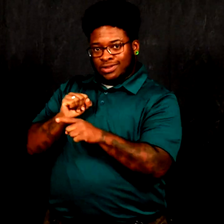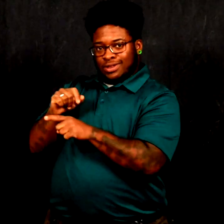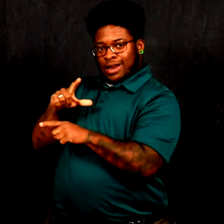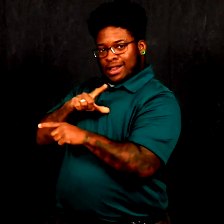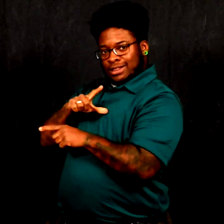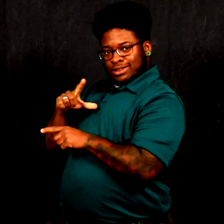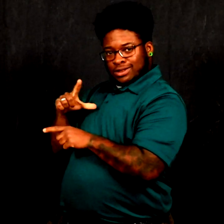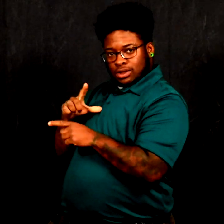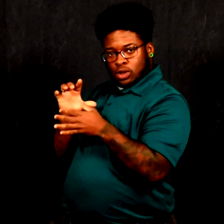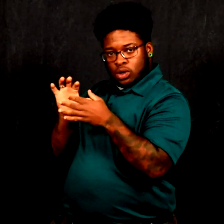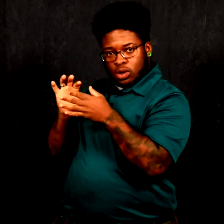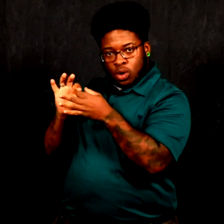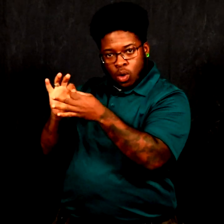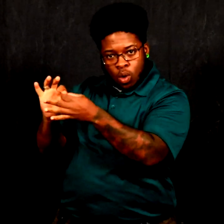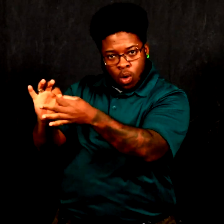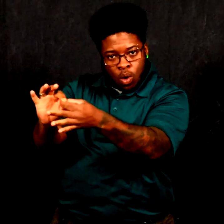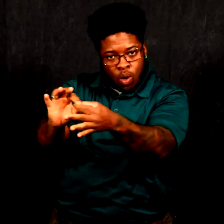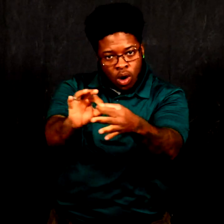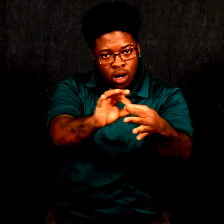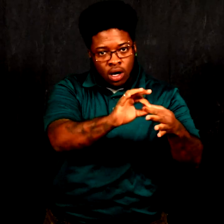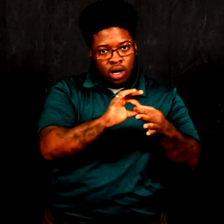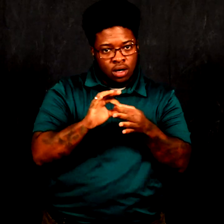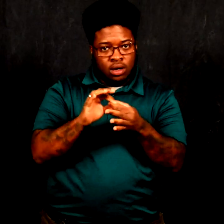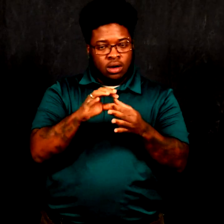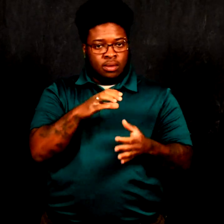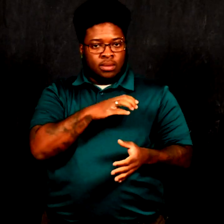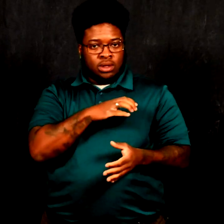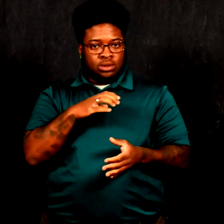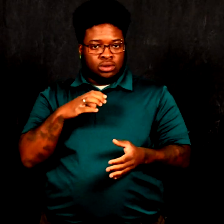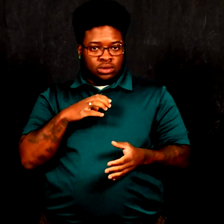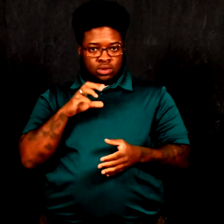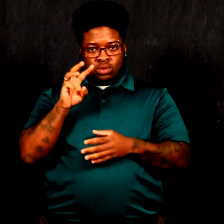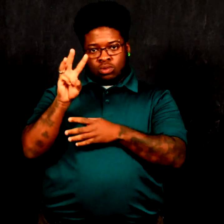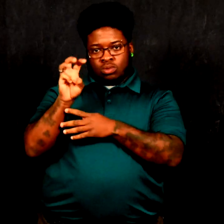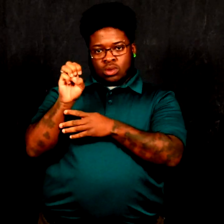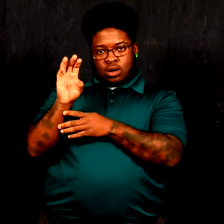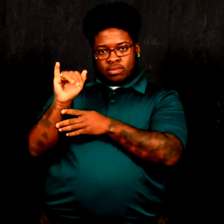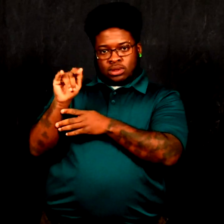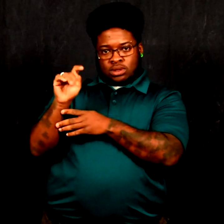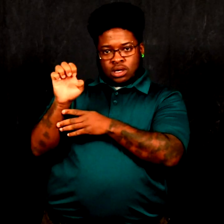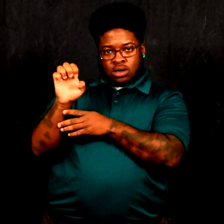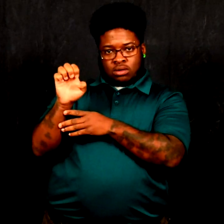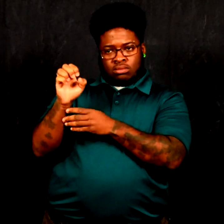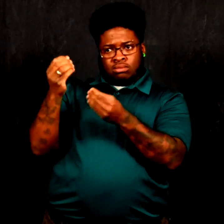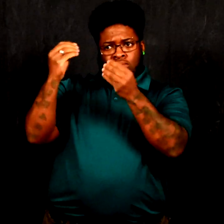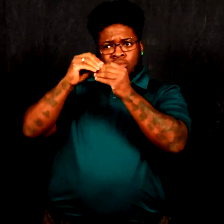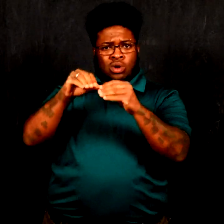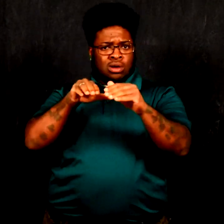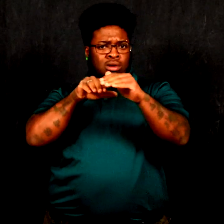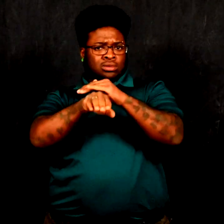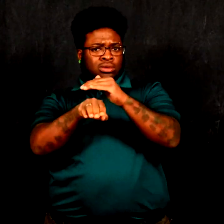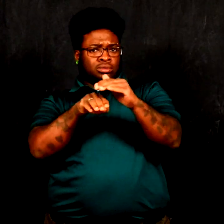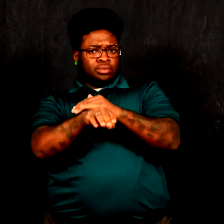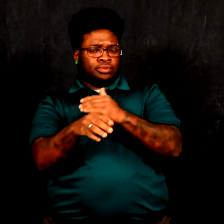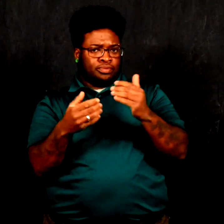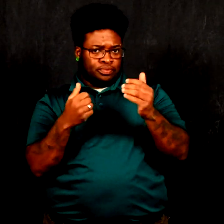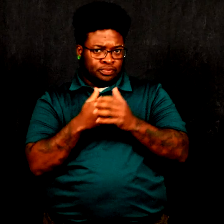and the Legislative Coordinating Commission websites more accessible.